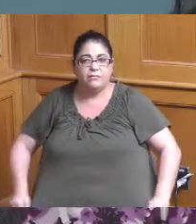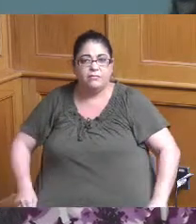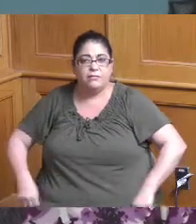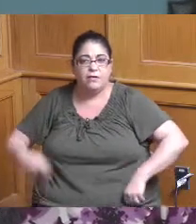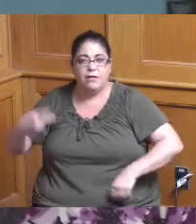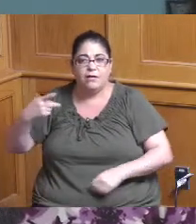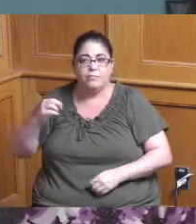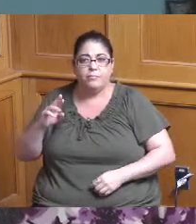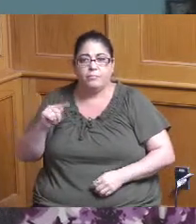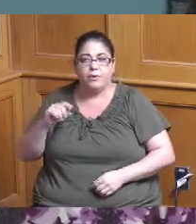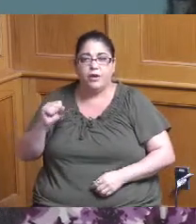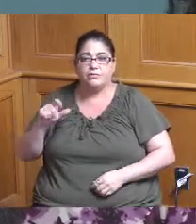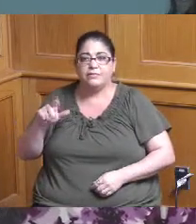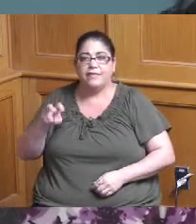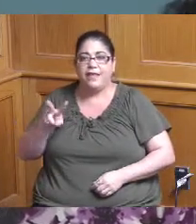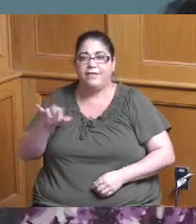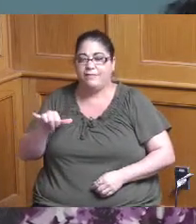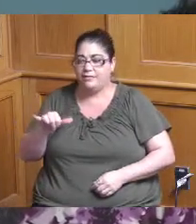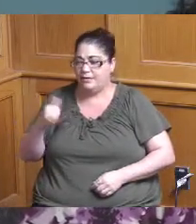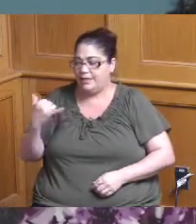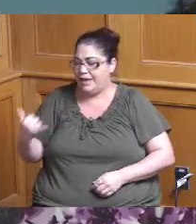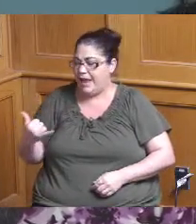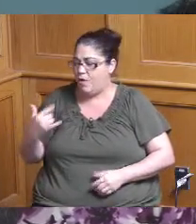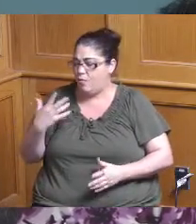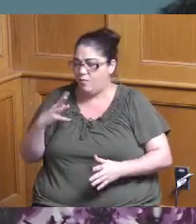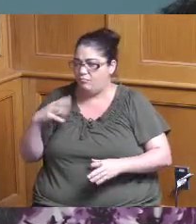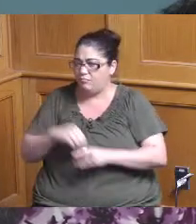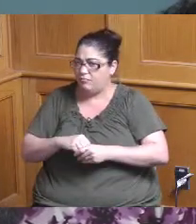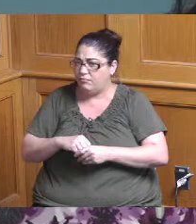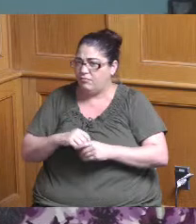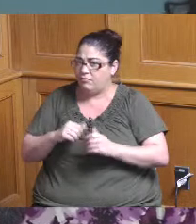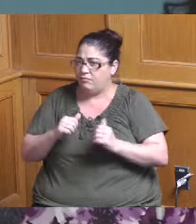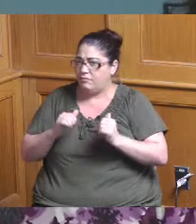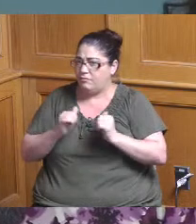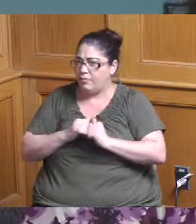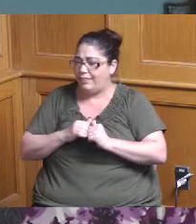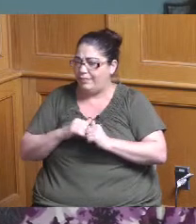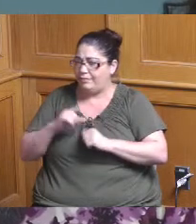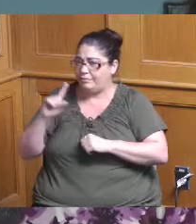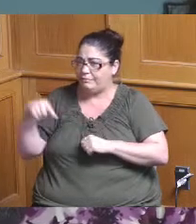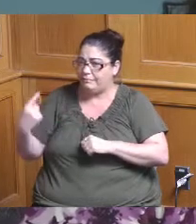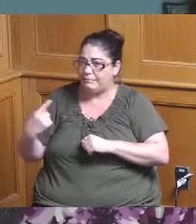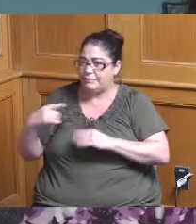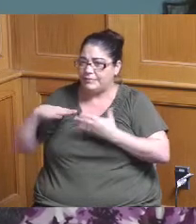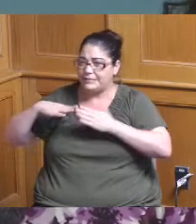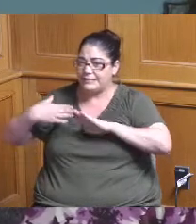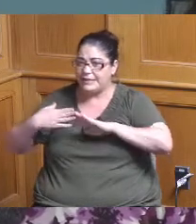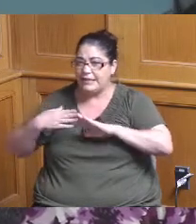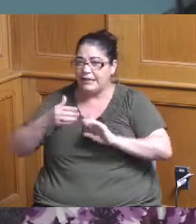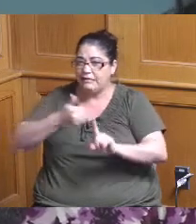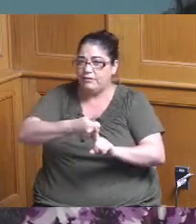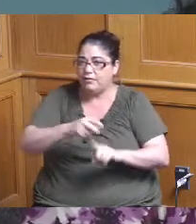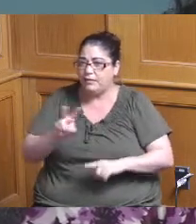these dollars or this just belongs to the the city or the village let's see I as far as our